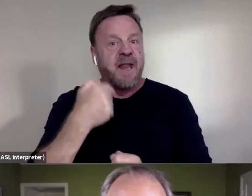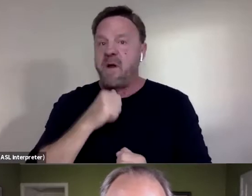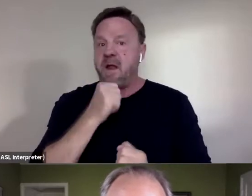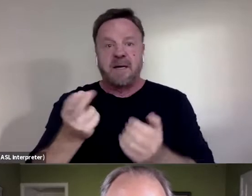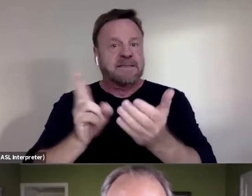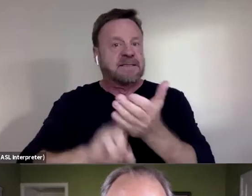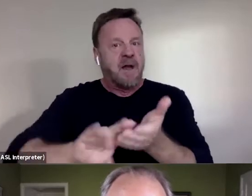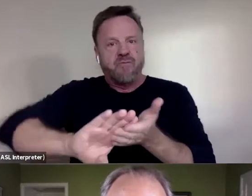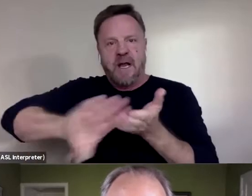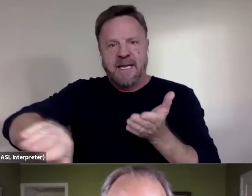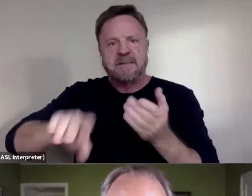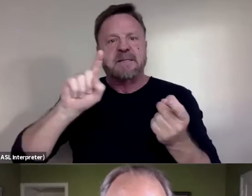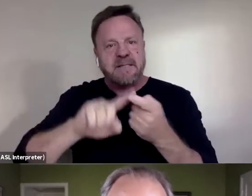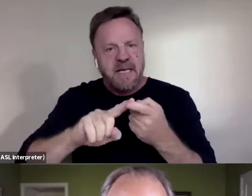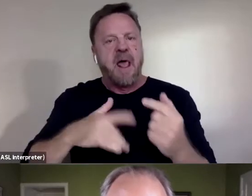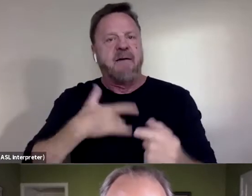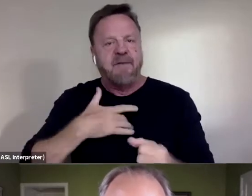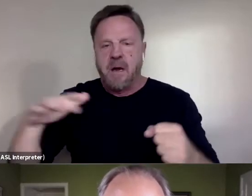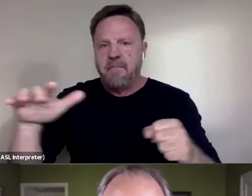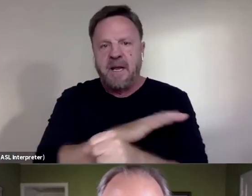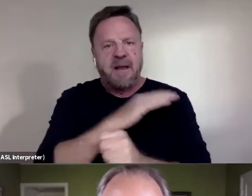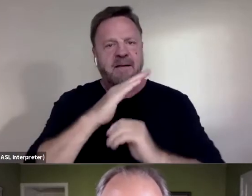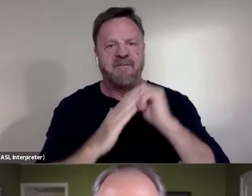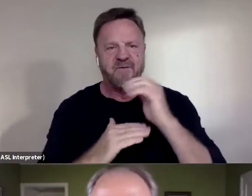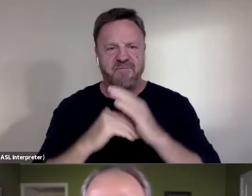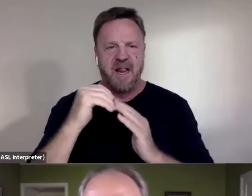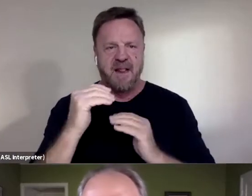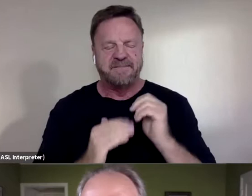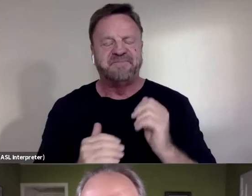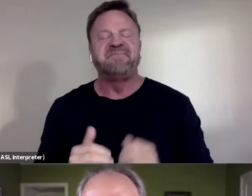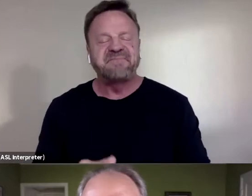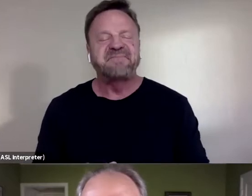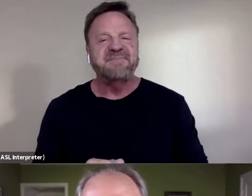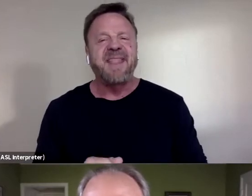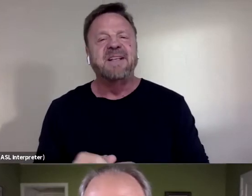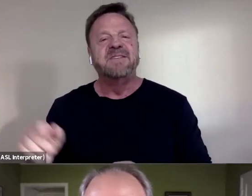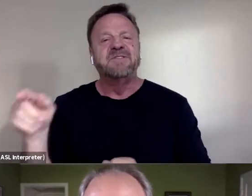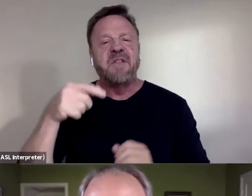until I felt totally comfortable. So they started filming me before I even decided